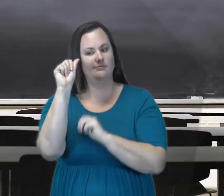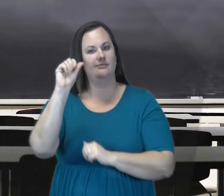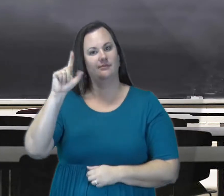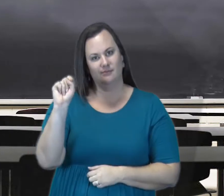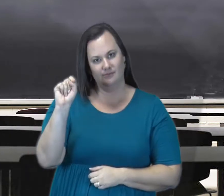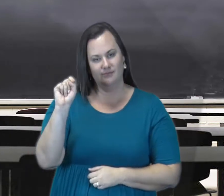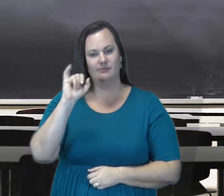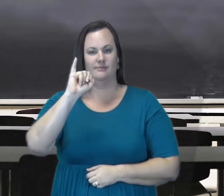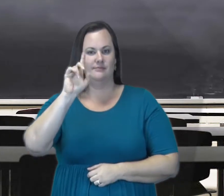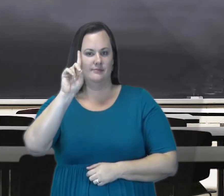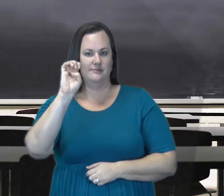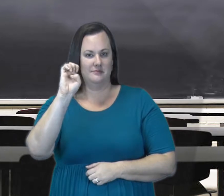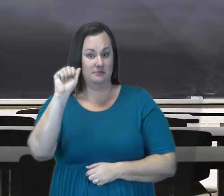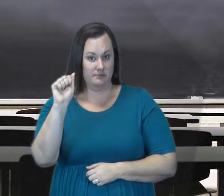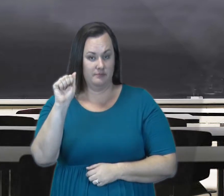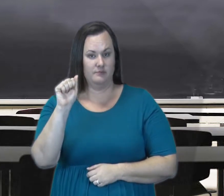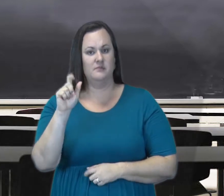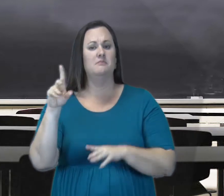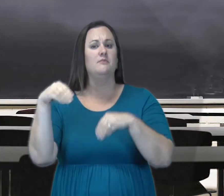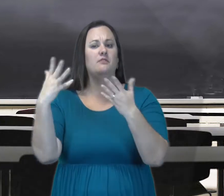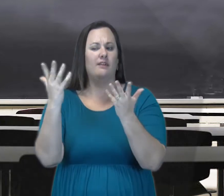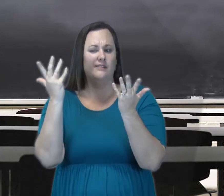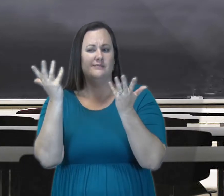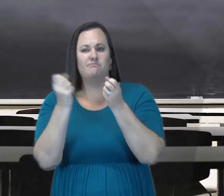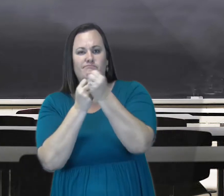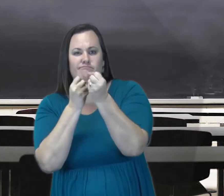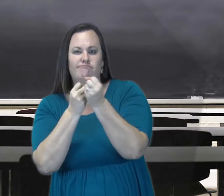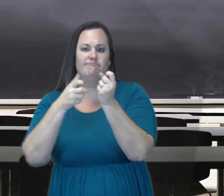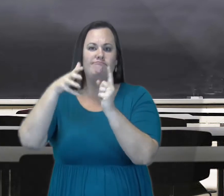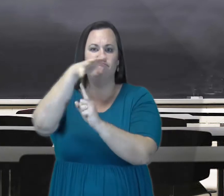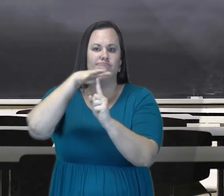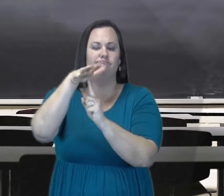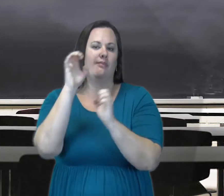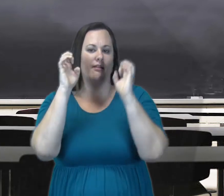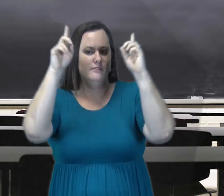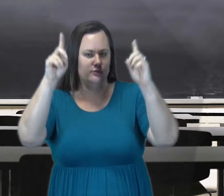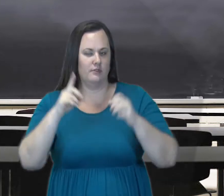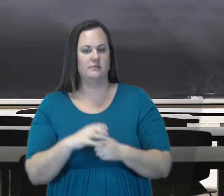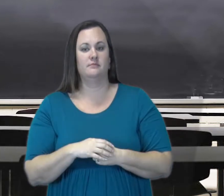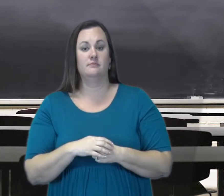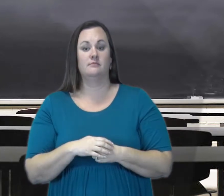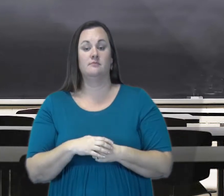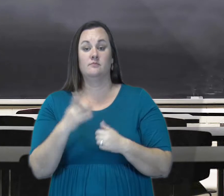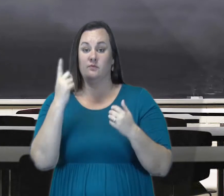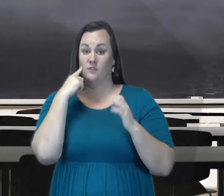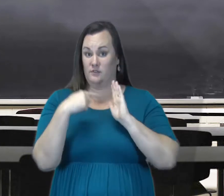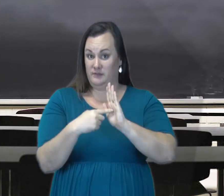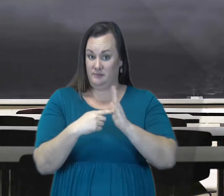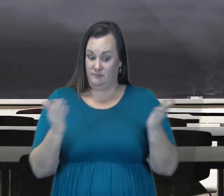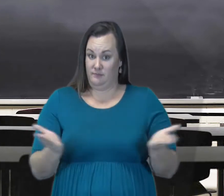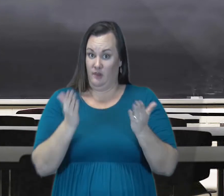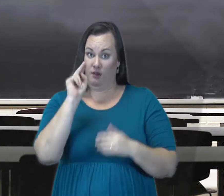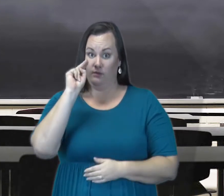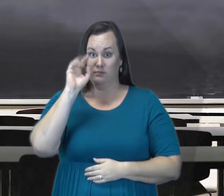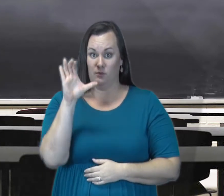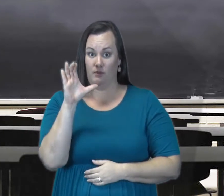Act IDE a which provides support in the educational setting for example here in